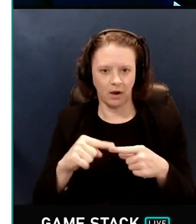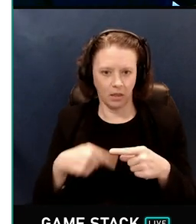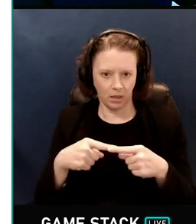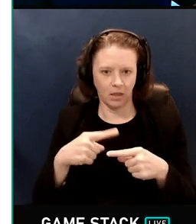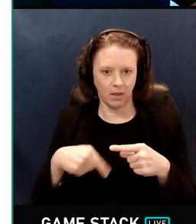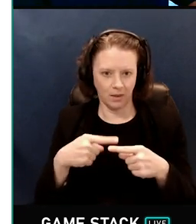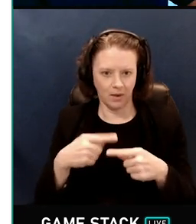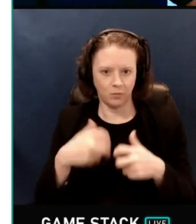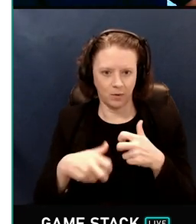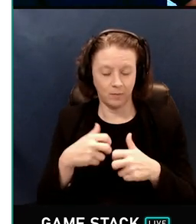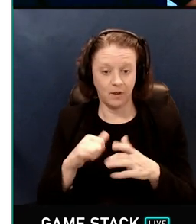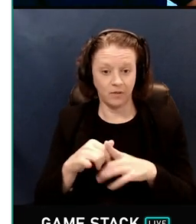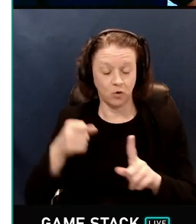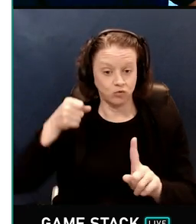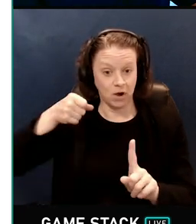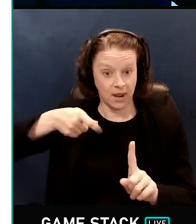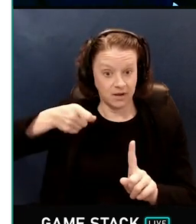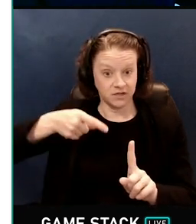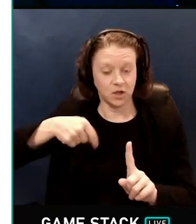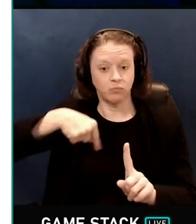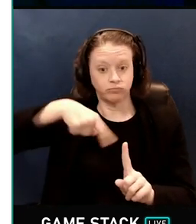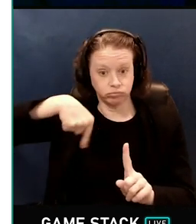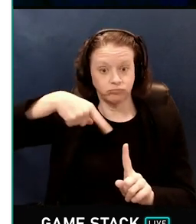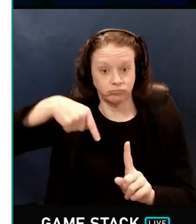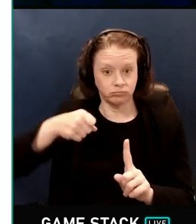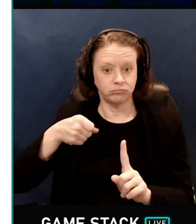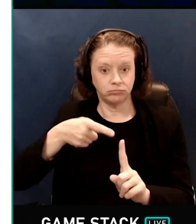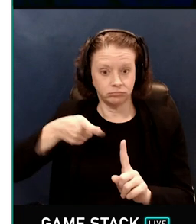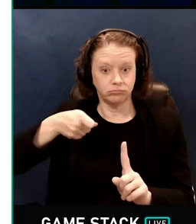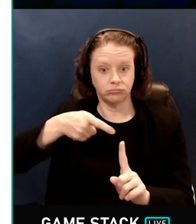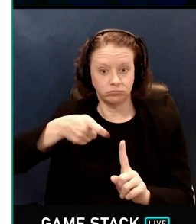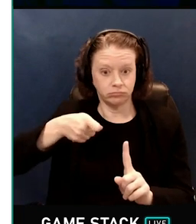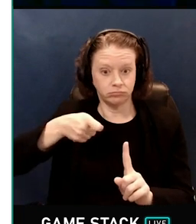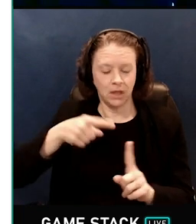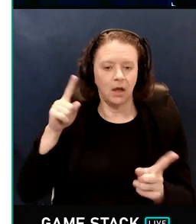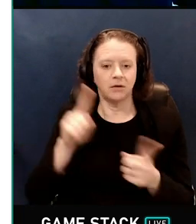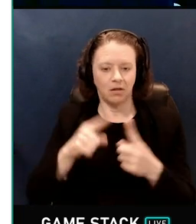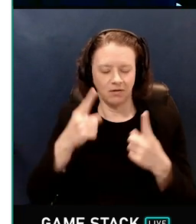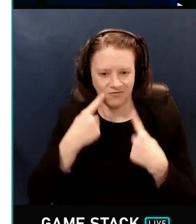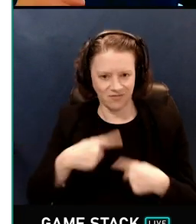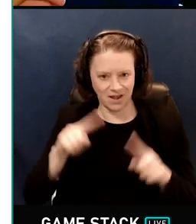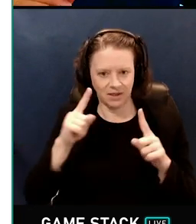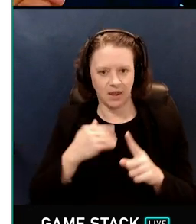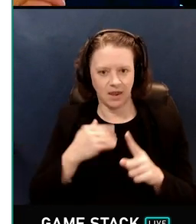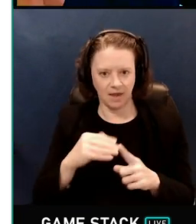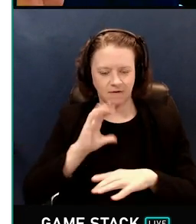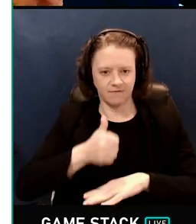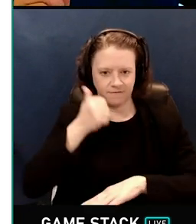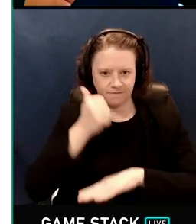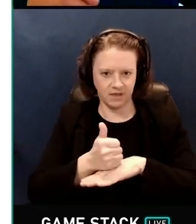it shoots rays recursively. And it keeps going until a fixed recursion depth is reached or the ray hits a